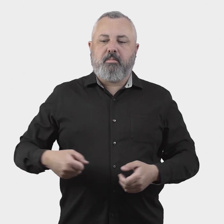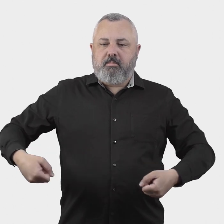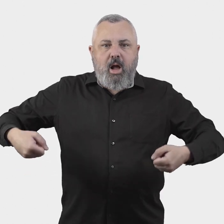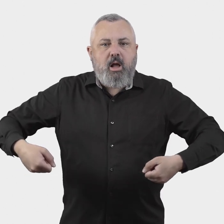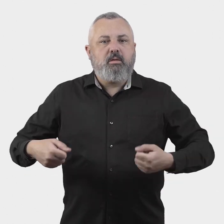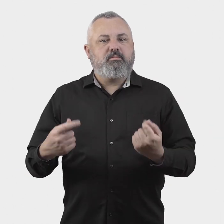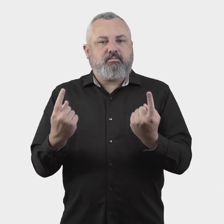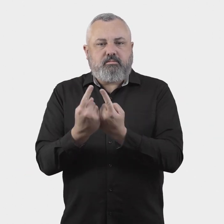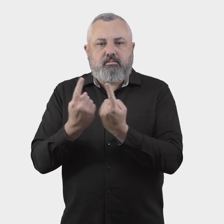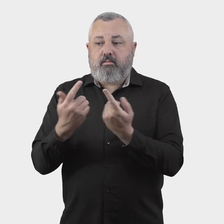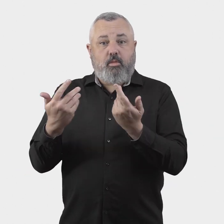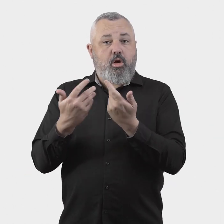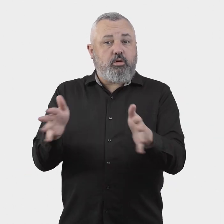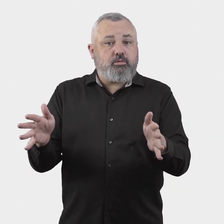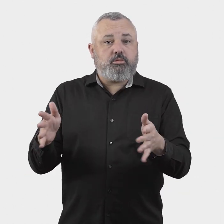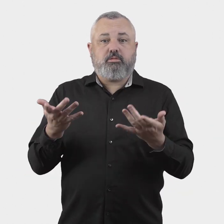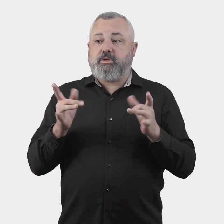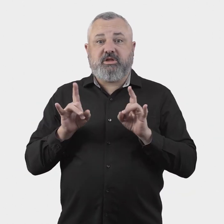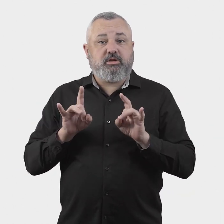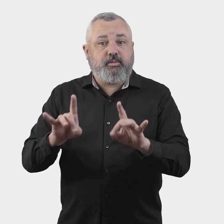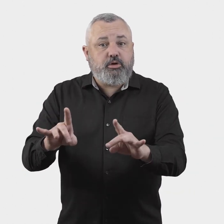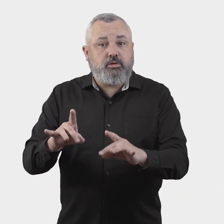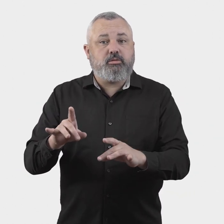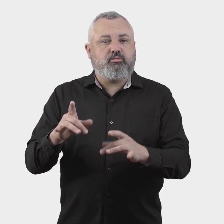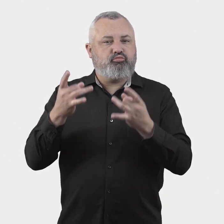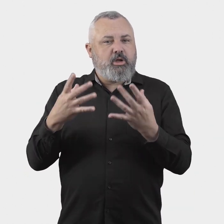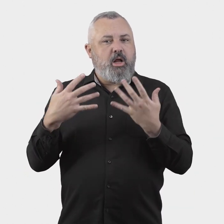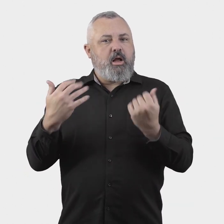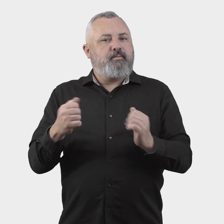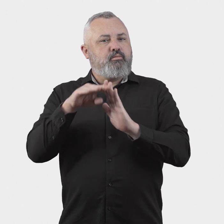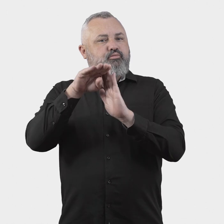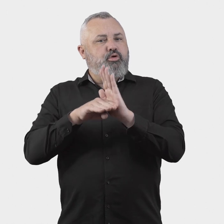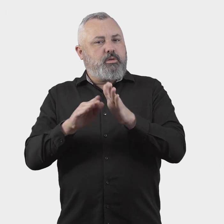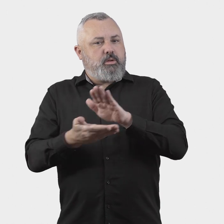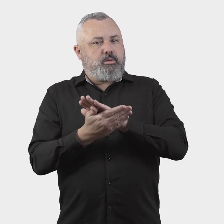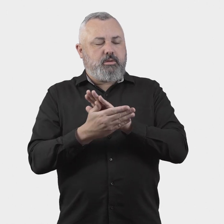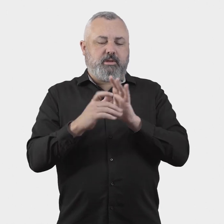lost and damaged baggage, consistent with airlines’ obligations under the